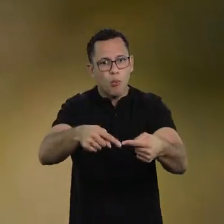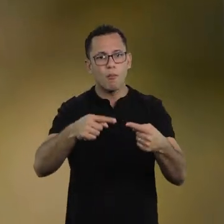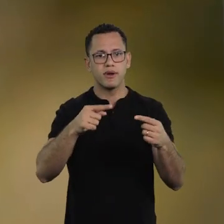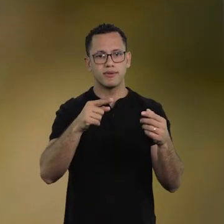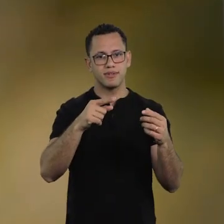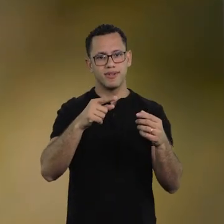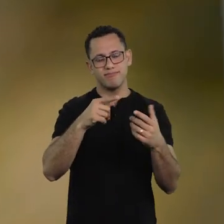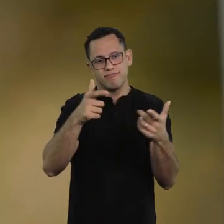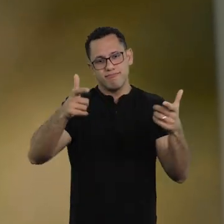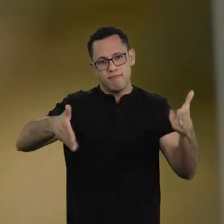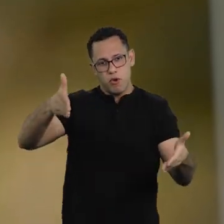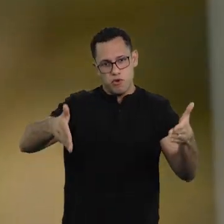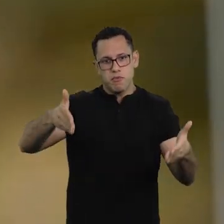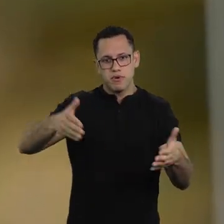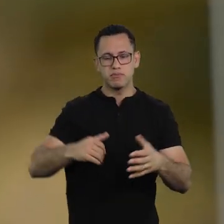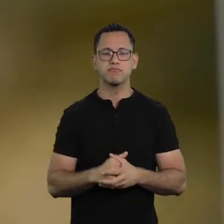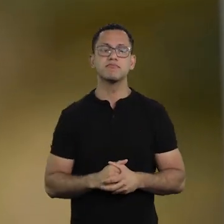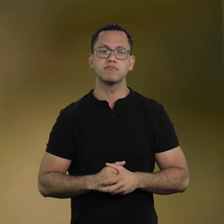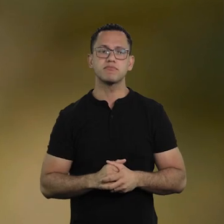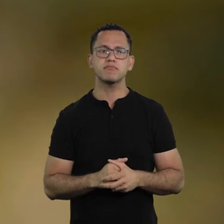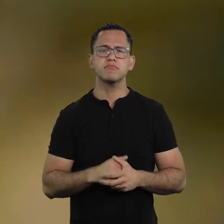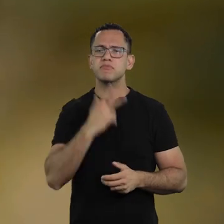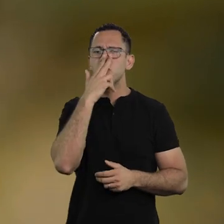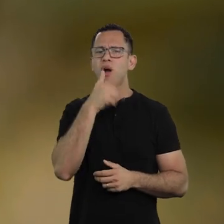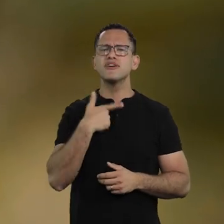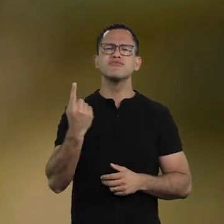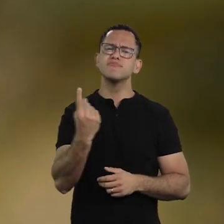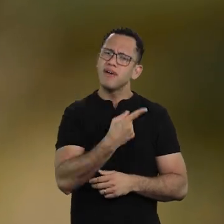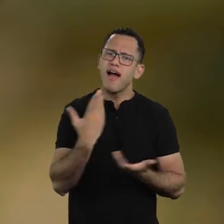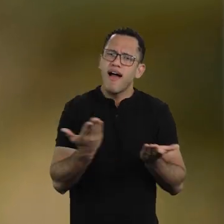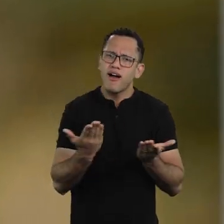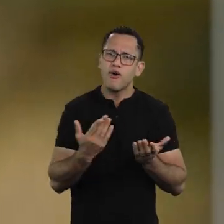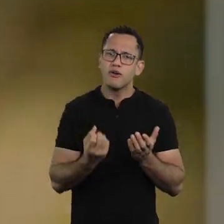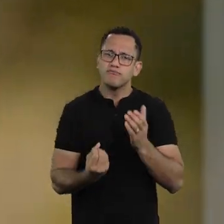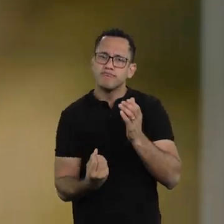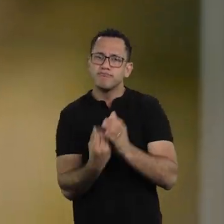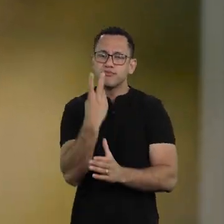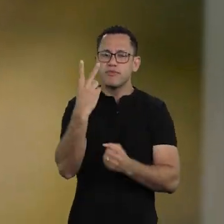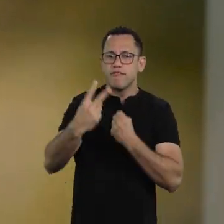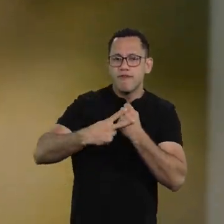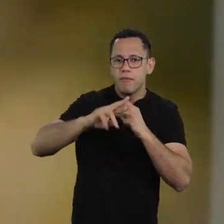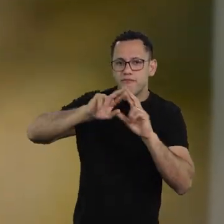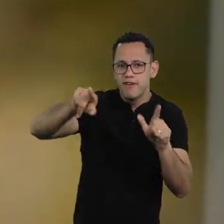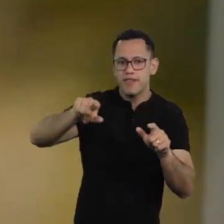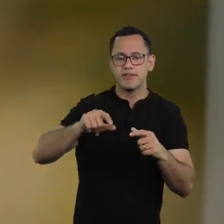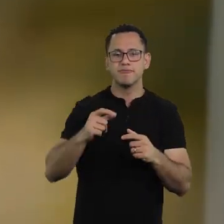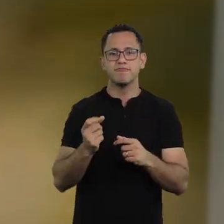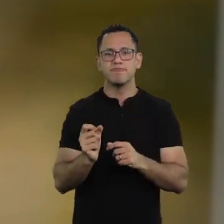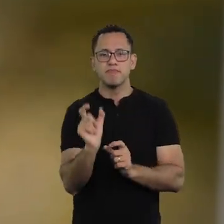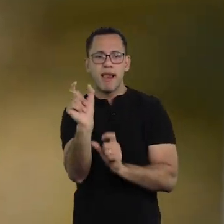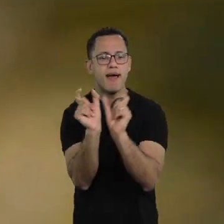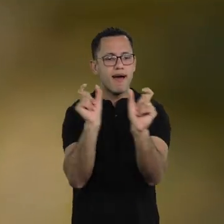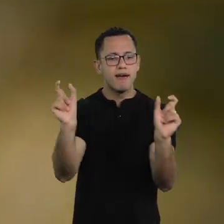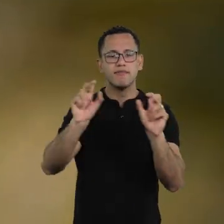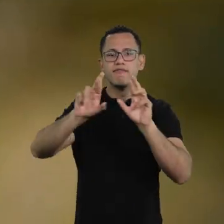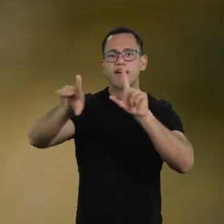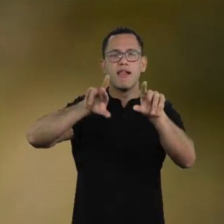I think we got other verbs, other nouns, other silences, other pauses.